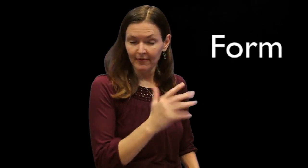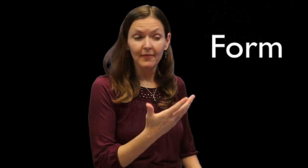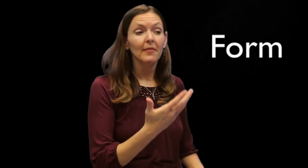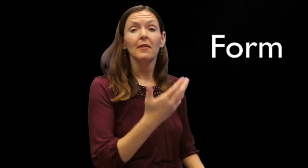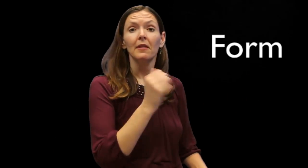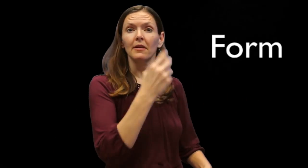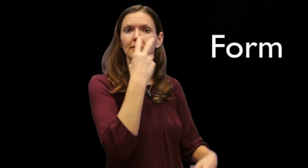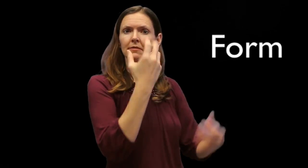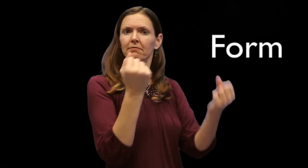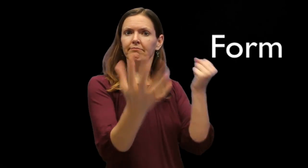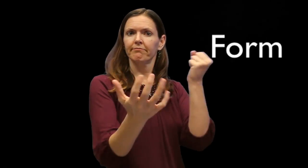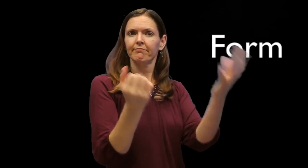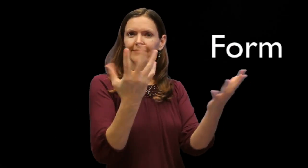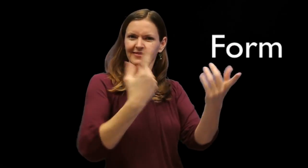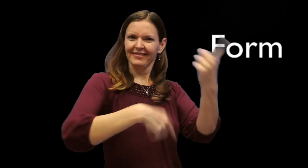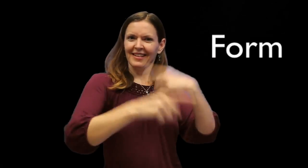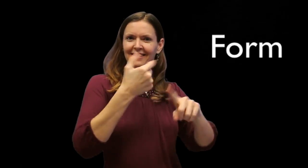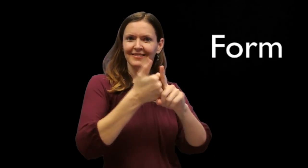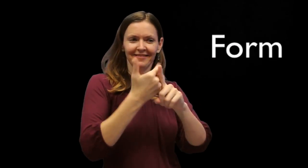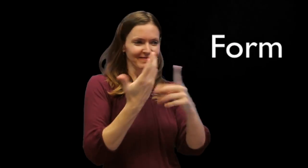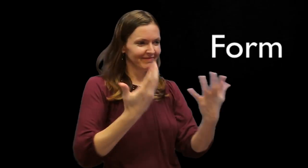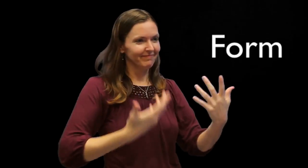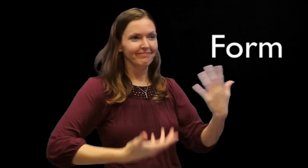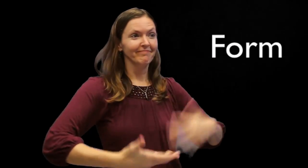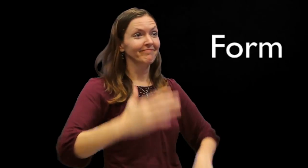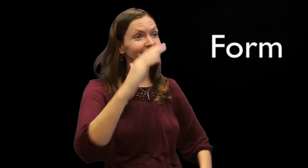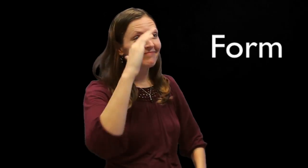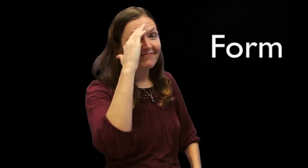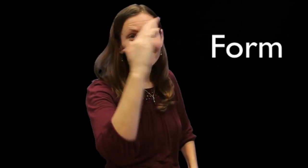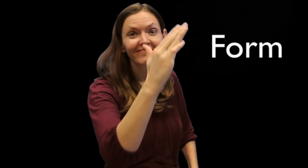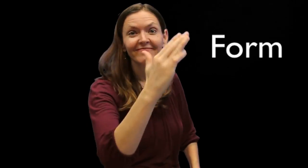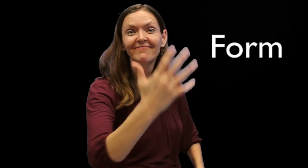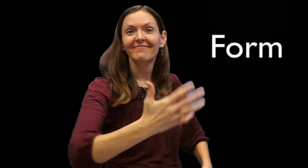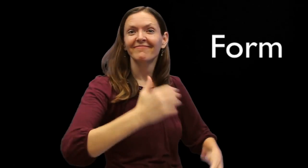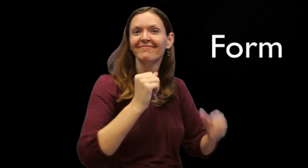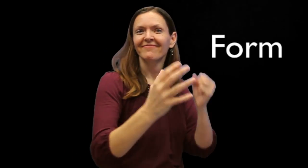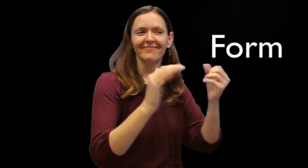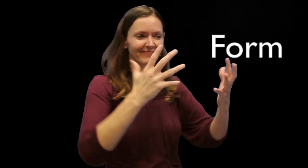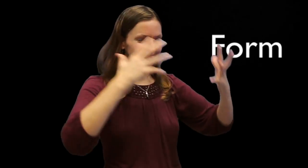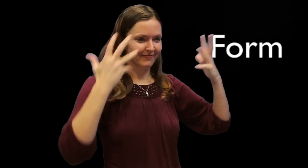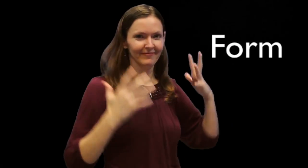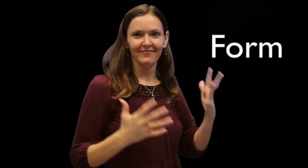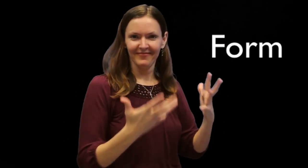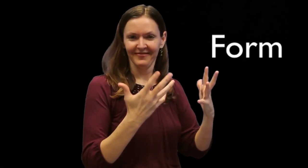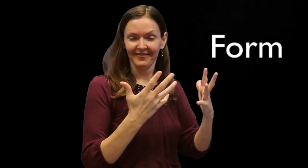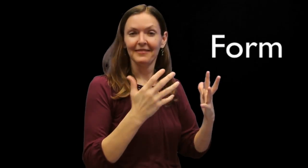You can see signs and how they are formed. [Signing HELLO in a very formal way].